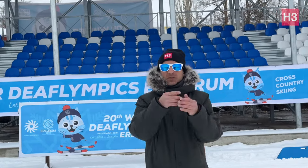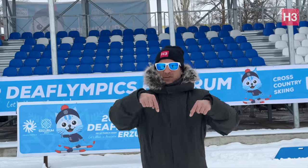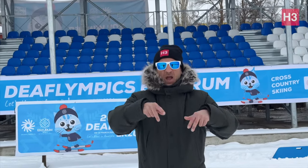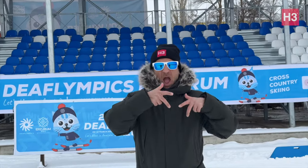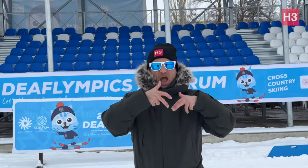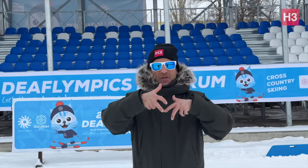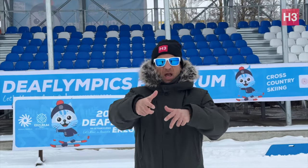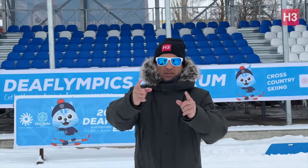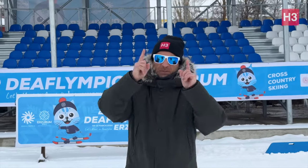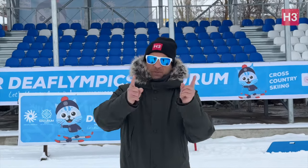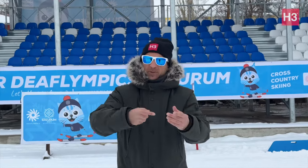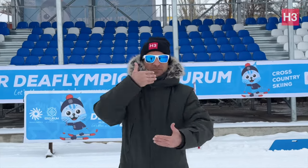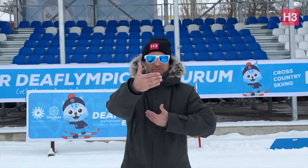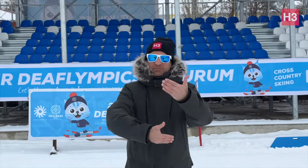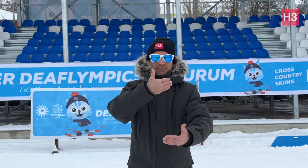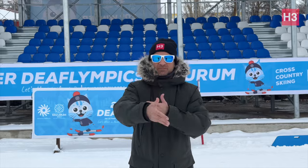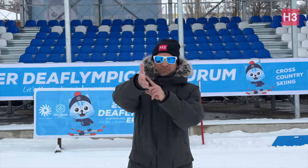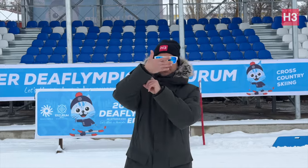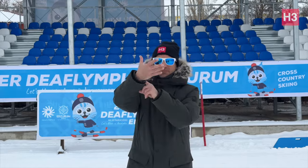But more importantly, the athletes must go on and